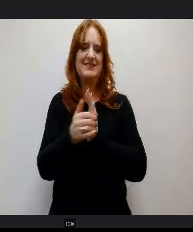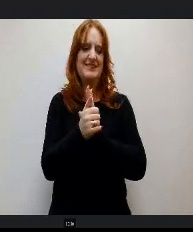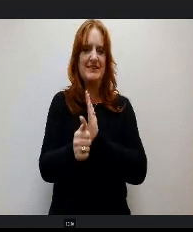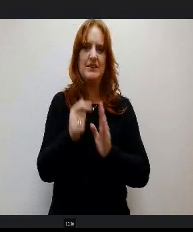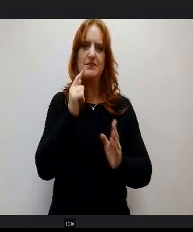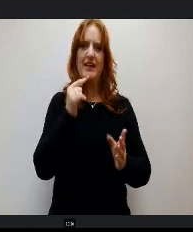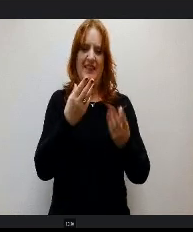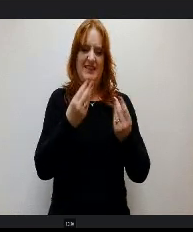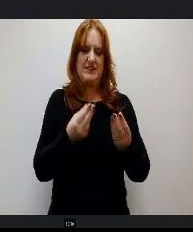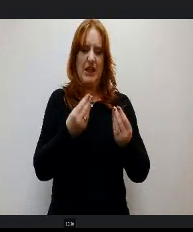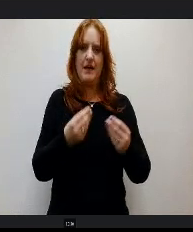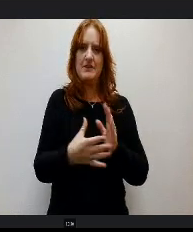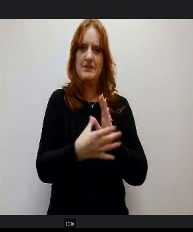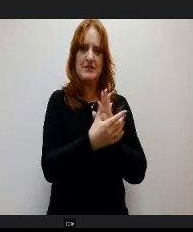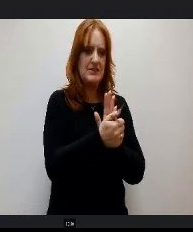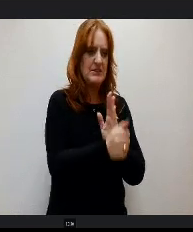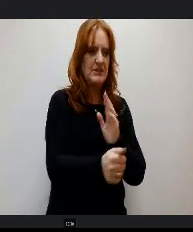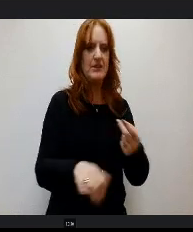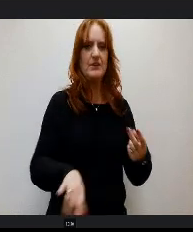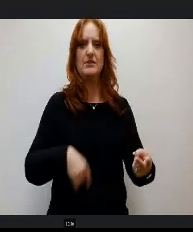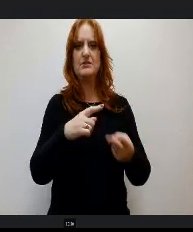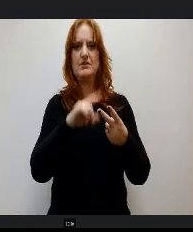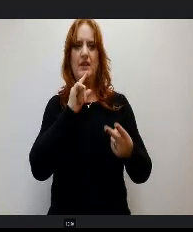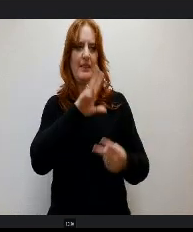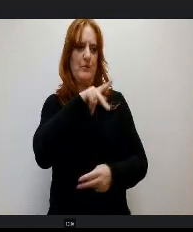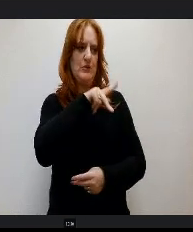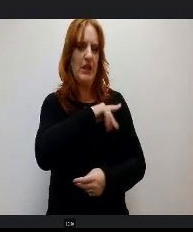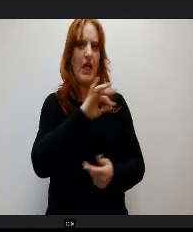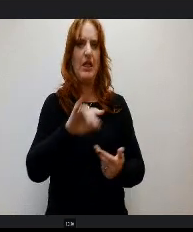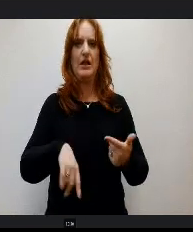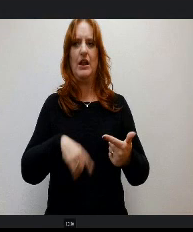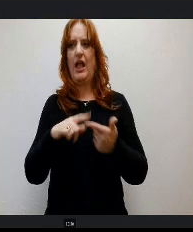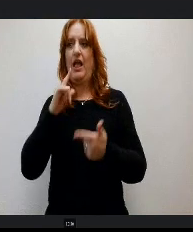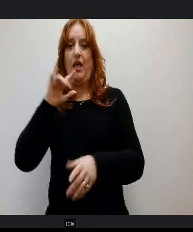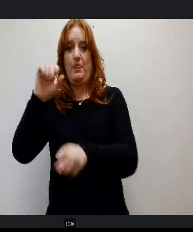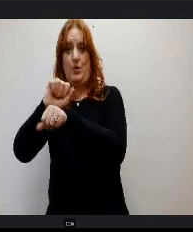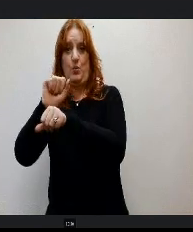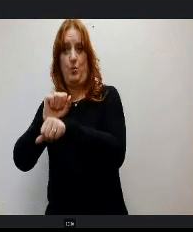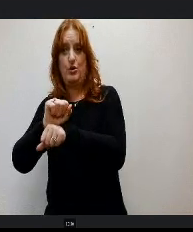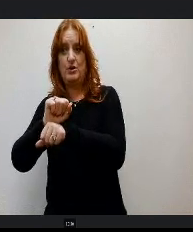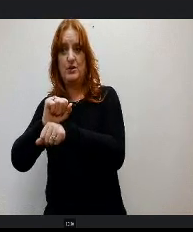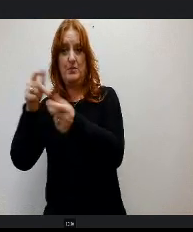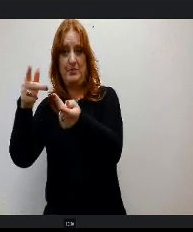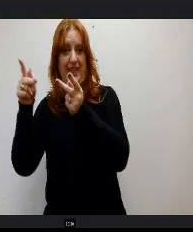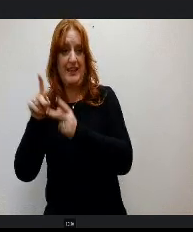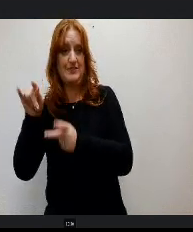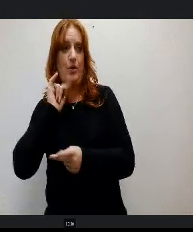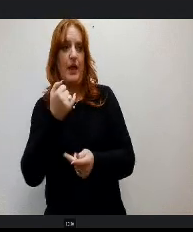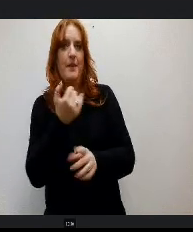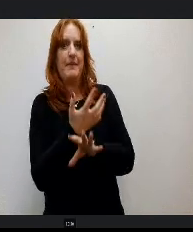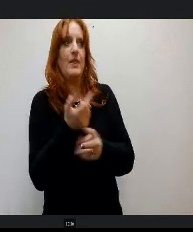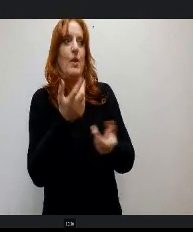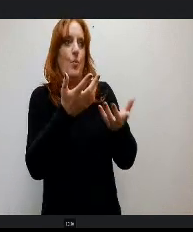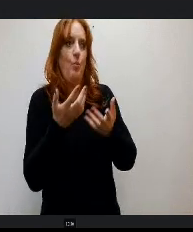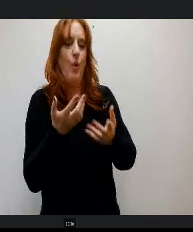and do different things that are industry partners are begging that high school students graduate with that and the best way to develop it is to